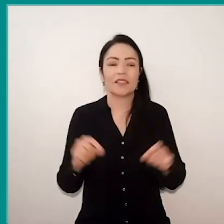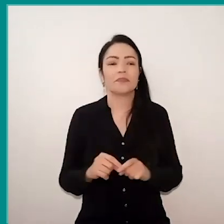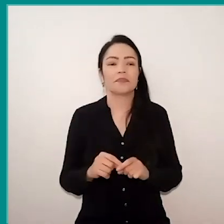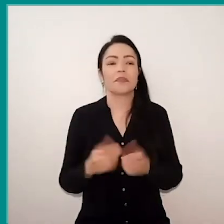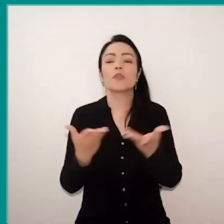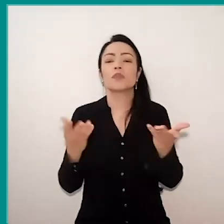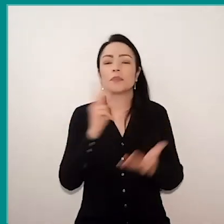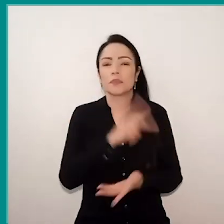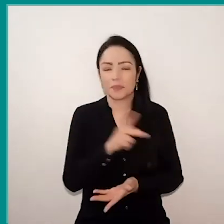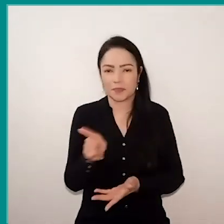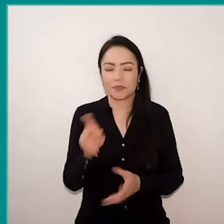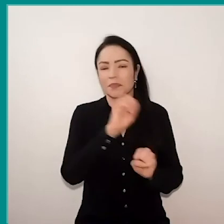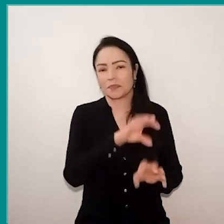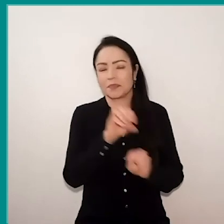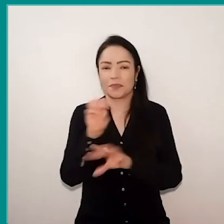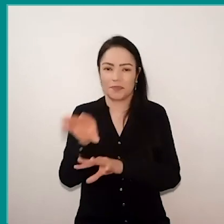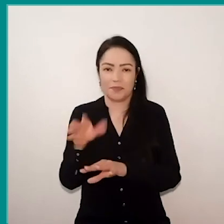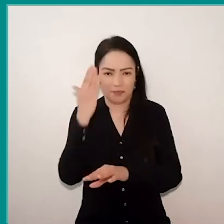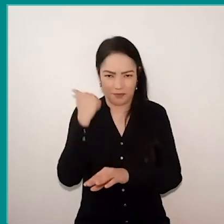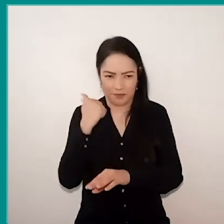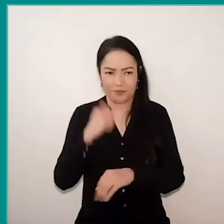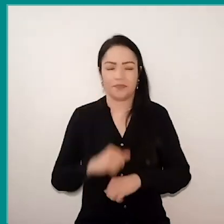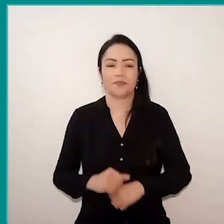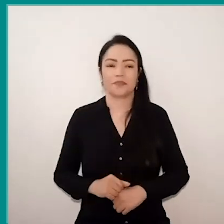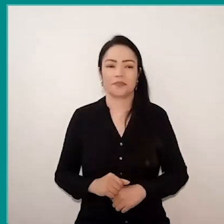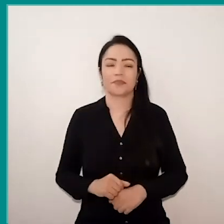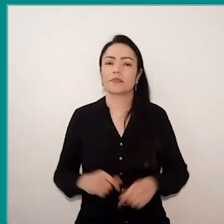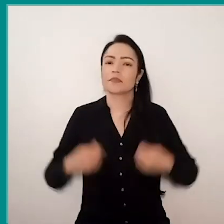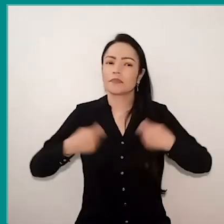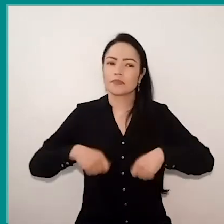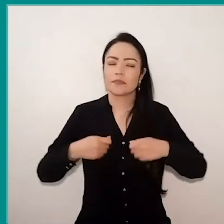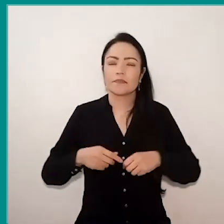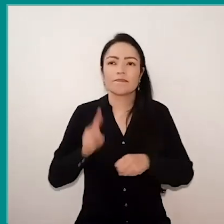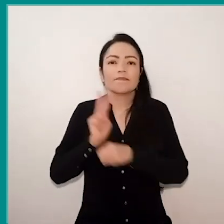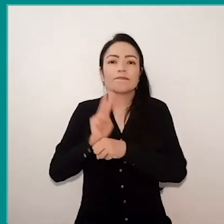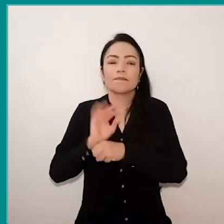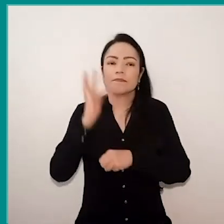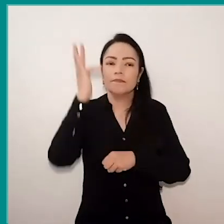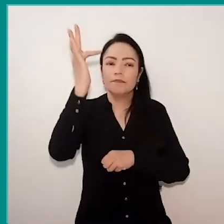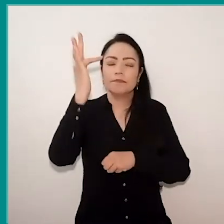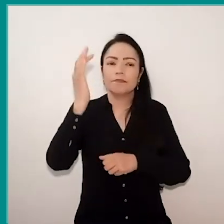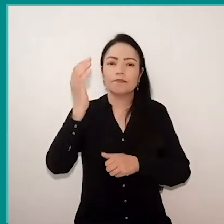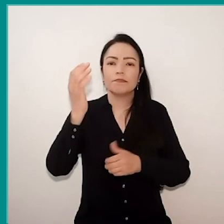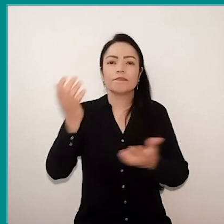who here know what it is. "It's just that you have to have hope, but hope,